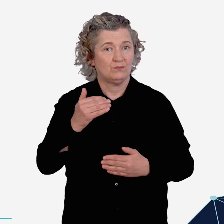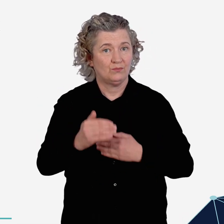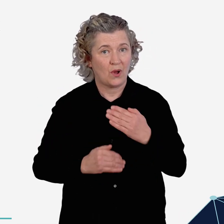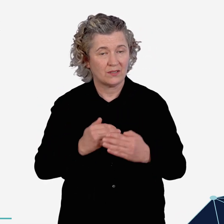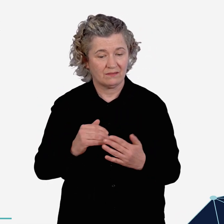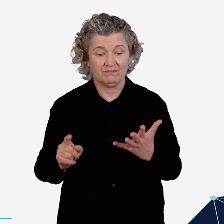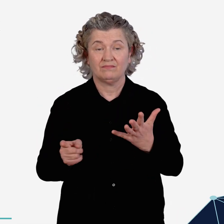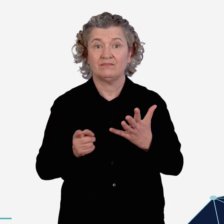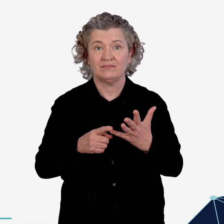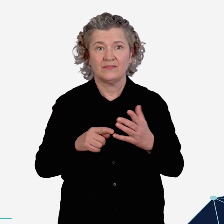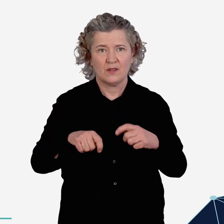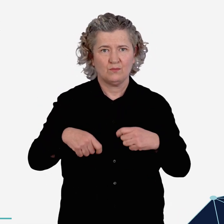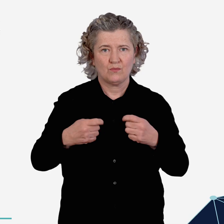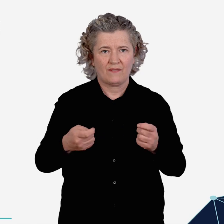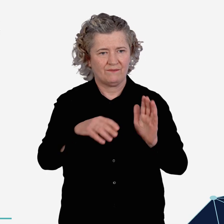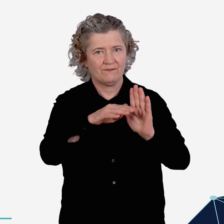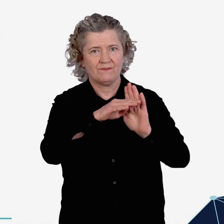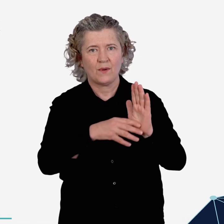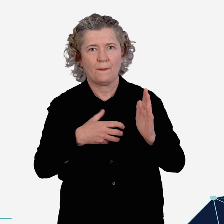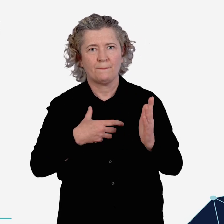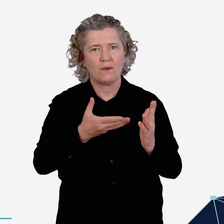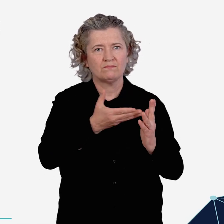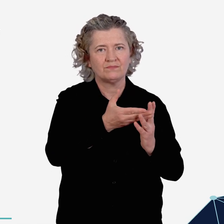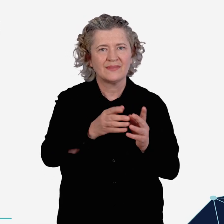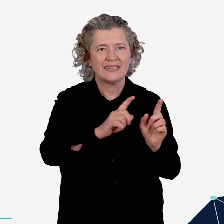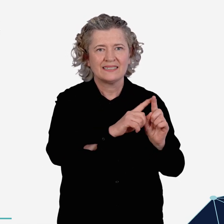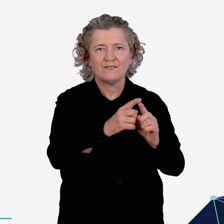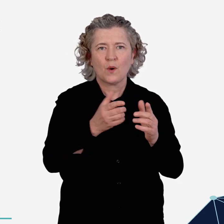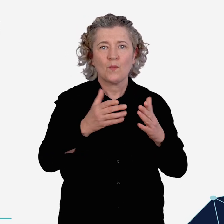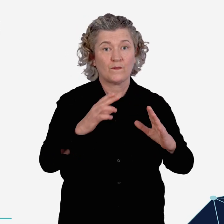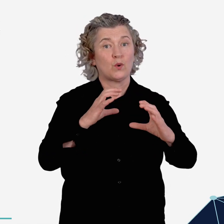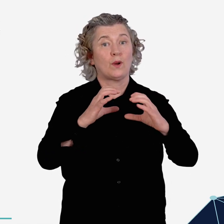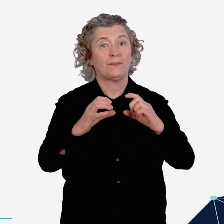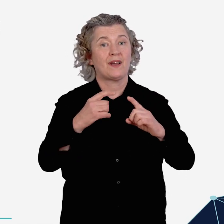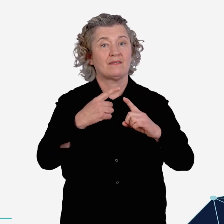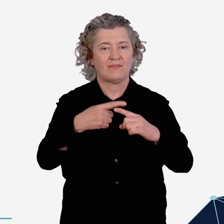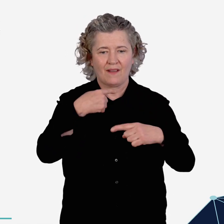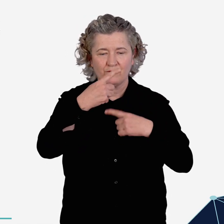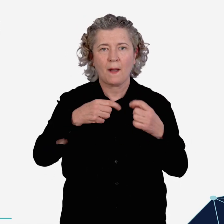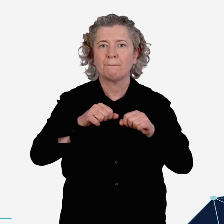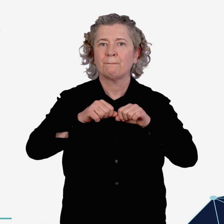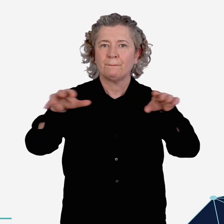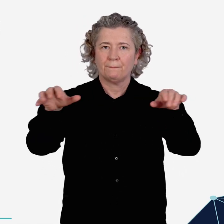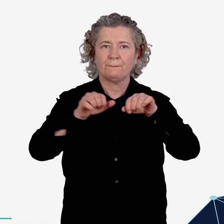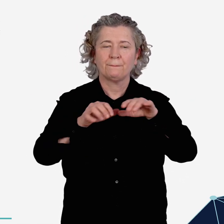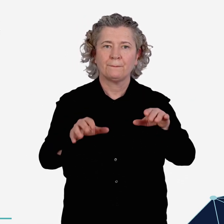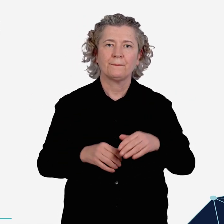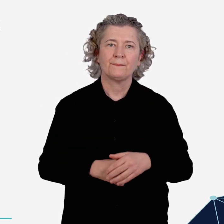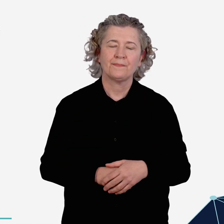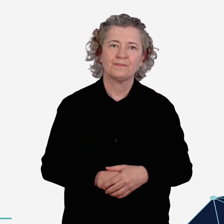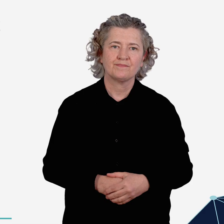Complaints processes Provision of more accessible formats of communication and information dissemination.